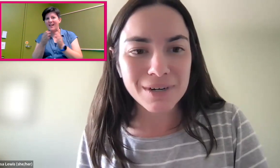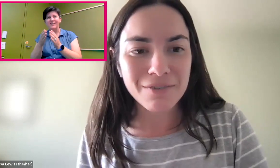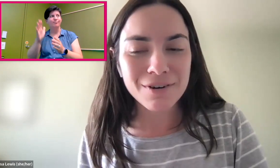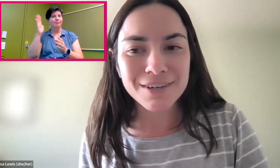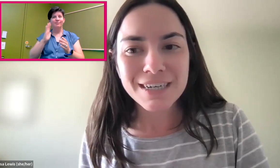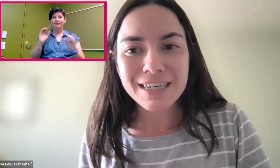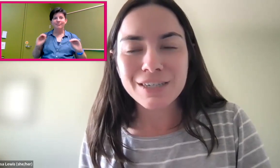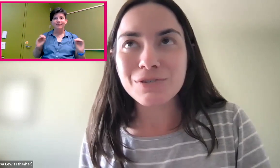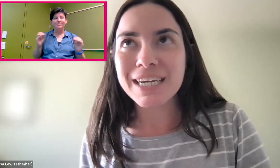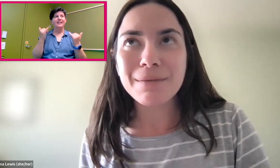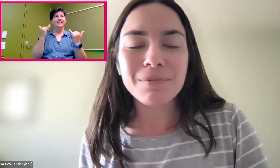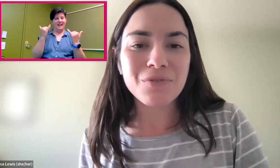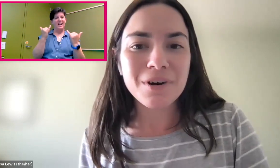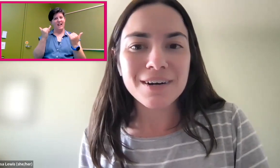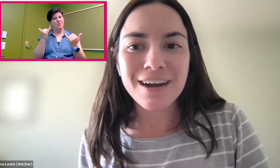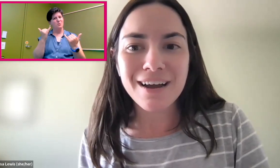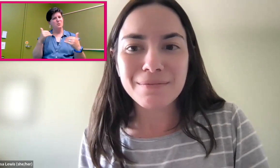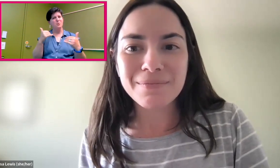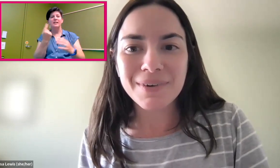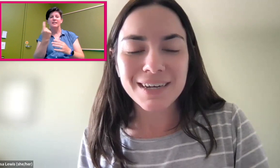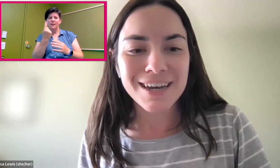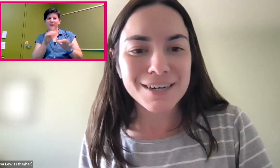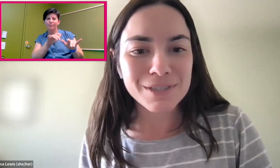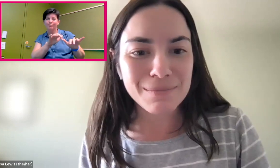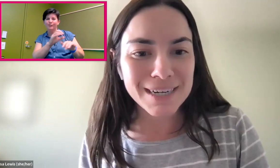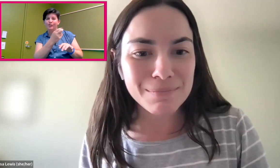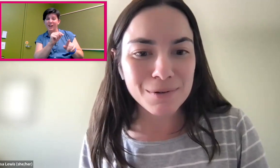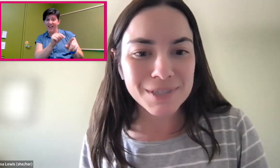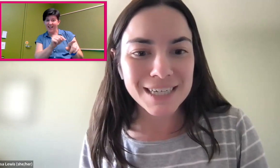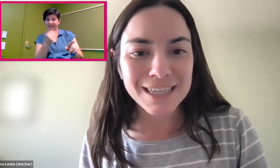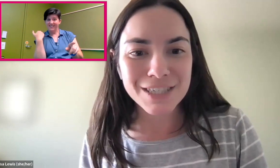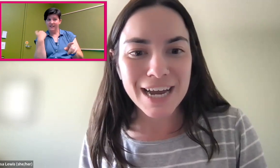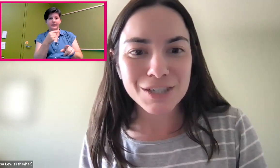were never using it before. I know somebody posted in the chat,